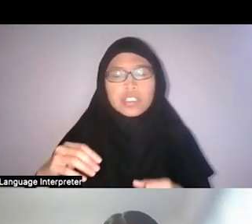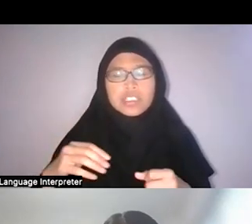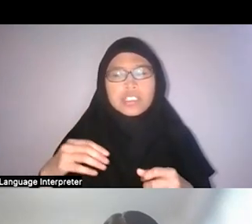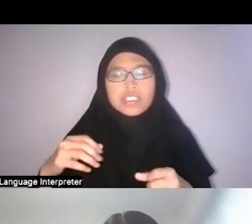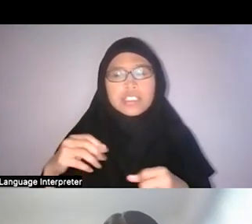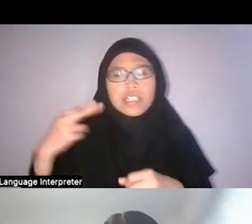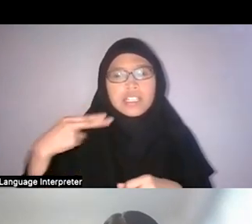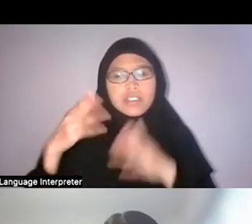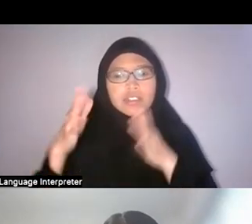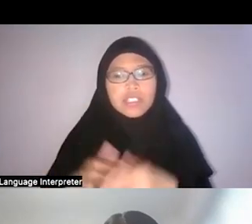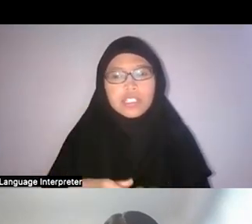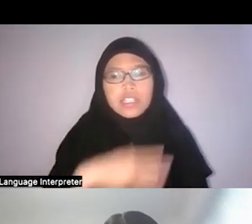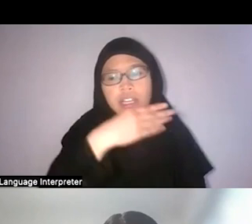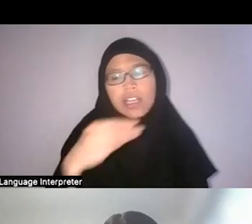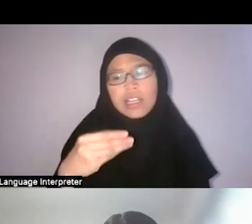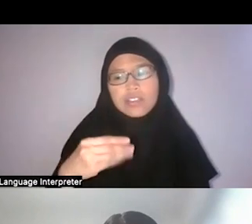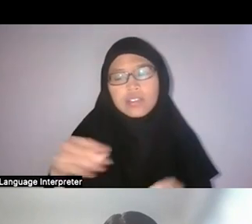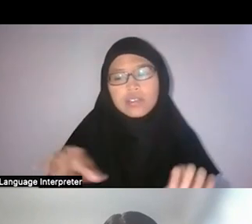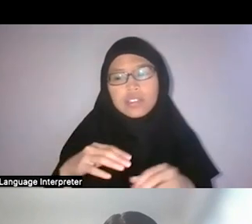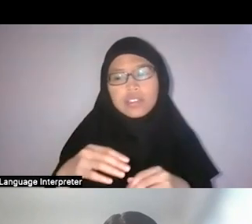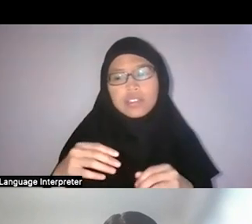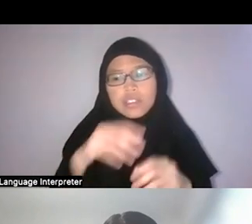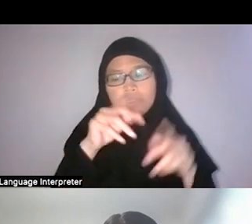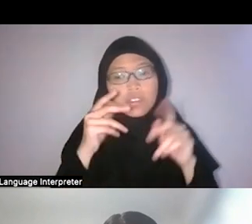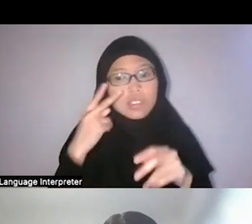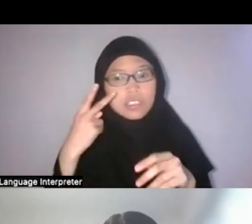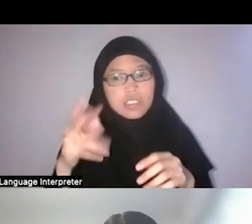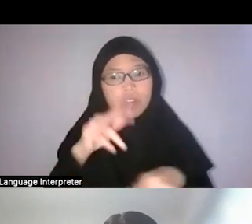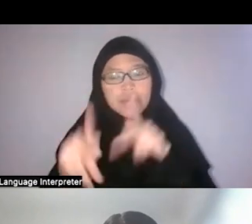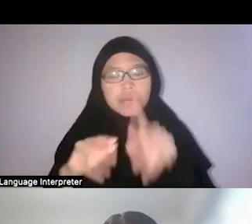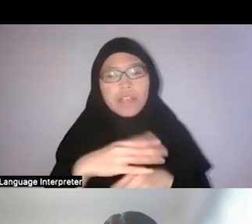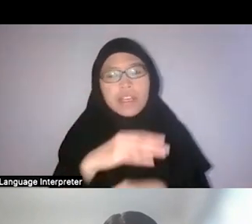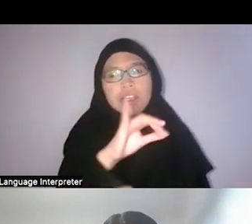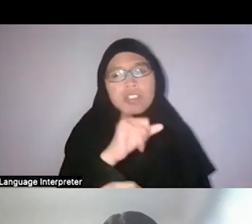Juraimi Samsuri was actually apparently also quite connected with the local Malay painters,